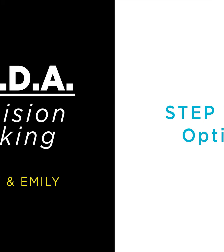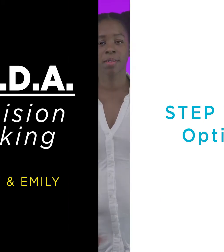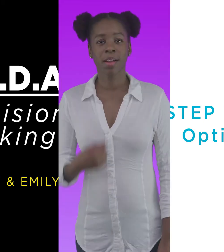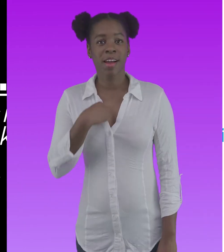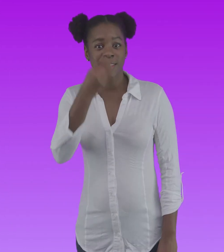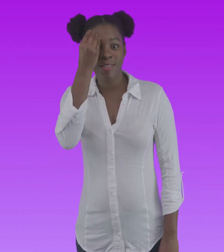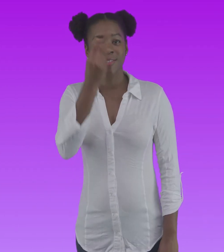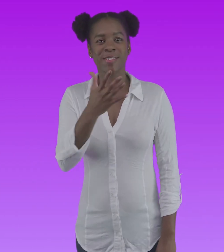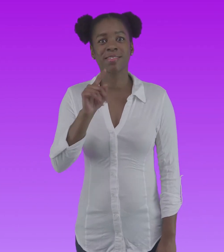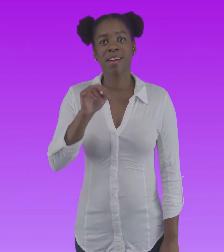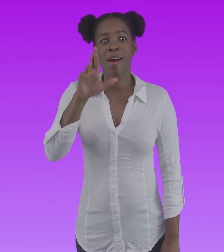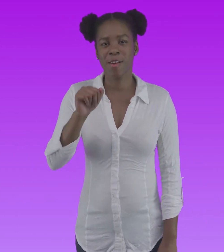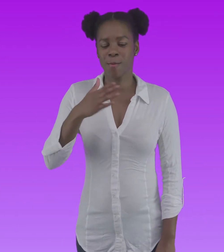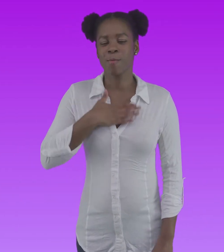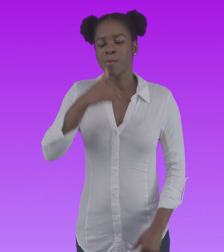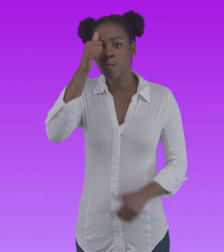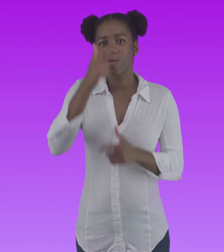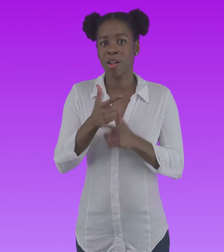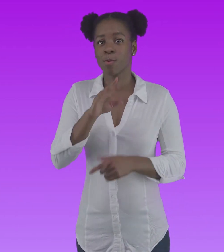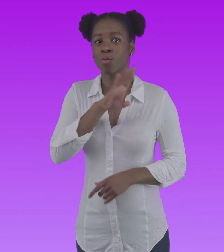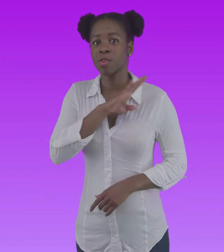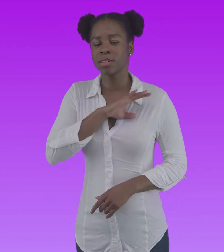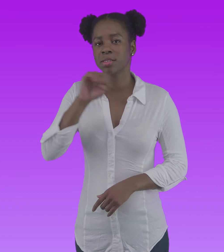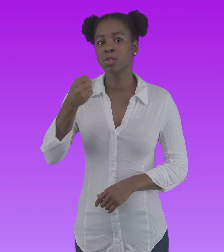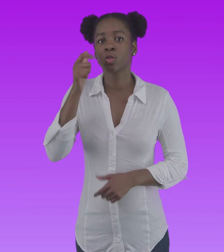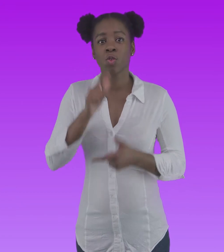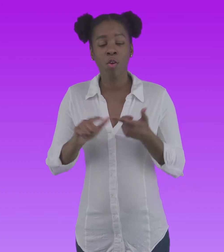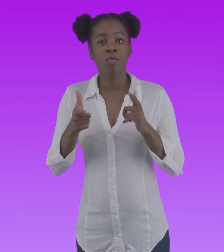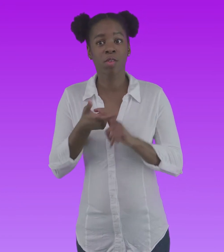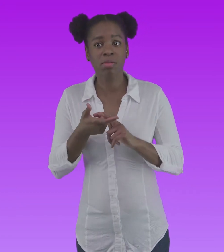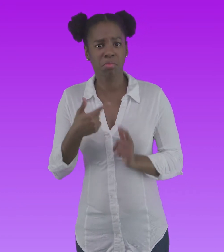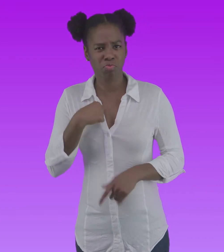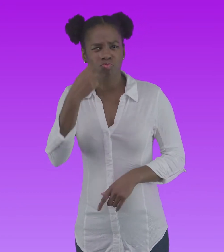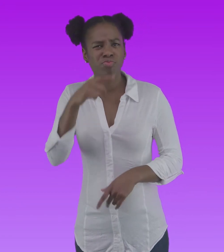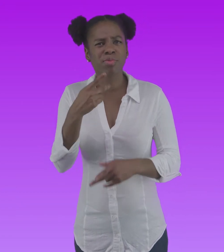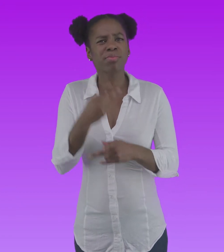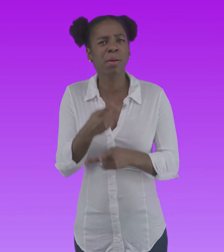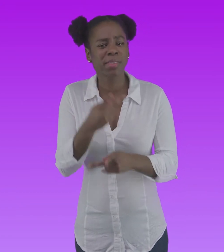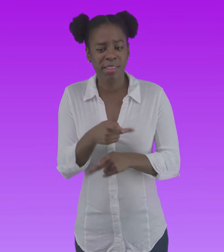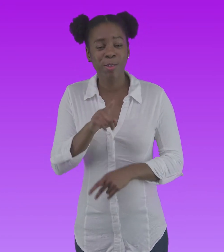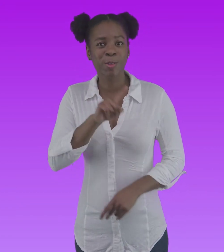I told Tara, my brother Brian’s girlfriend, that I would babysit baby Zoe tonight.